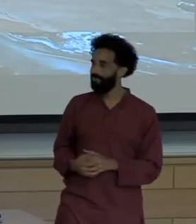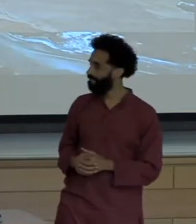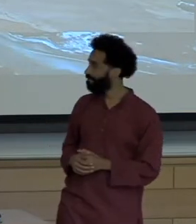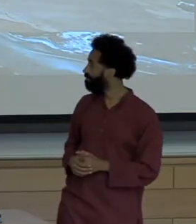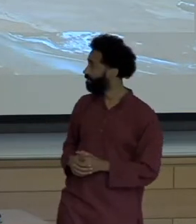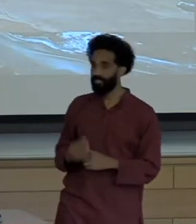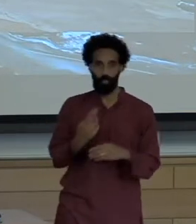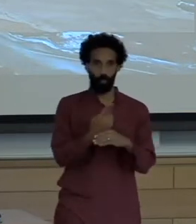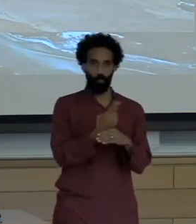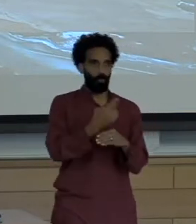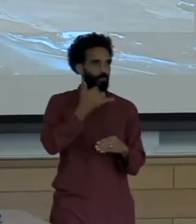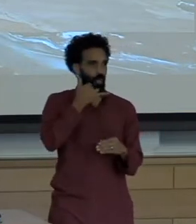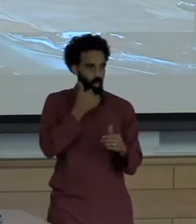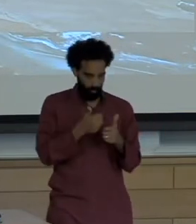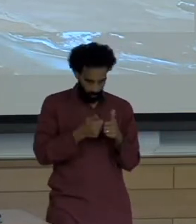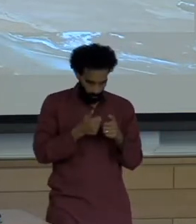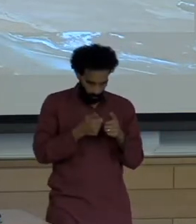Because you this could make you dizzy Okay